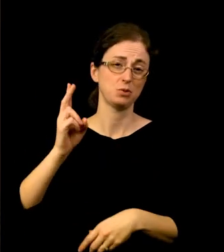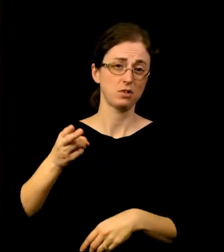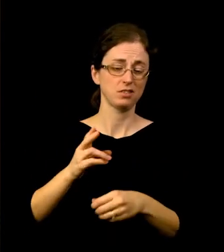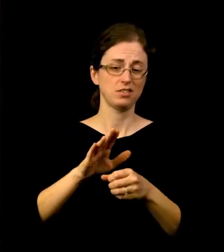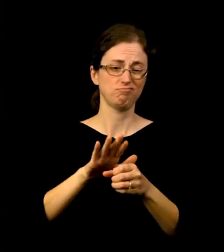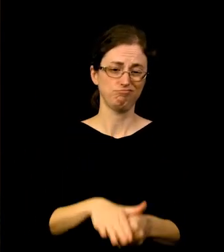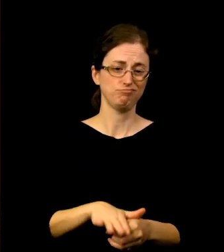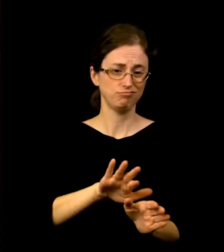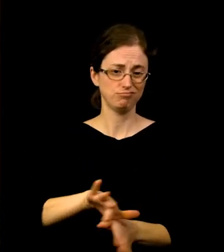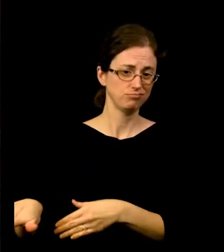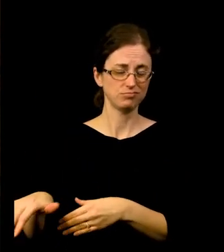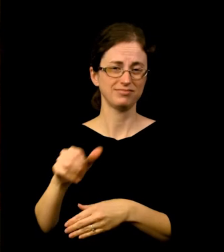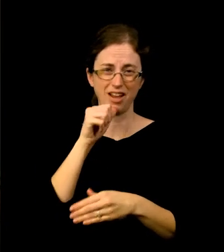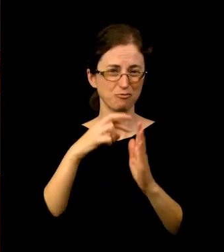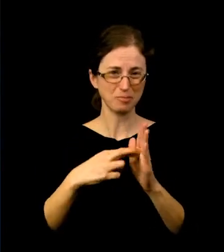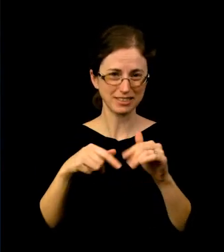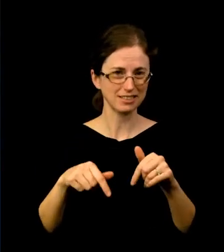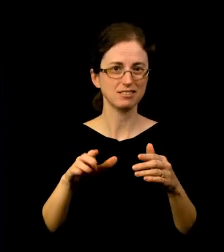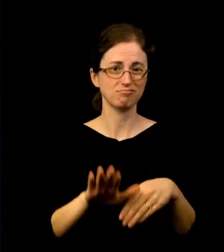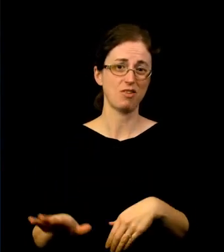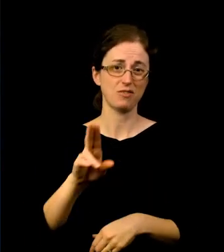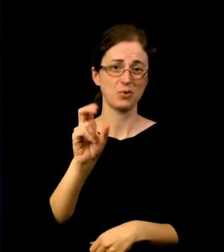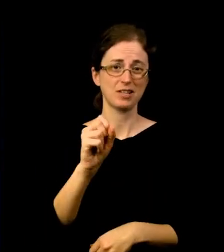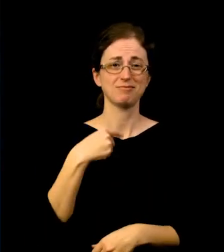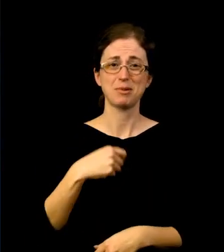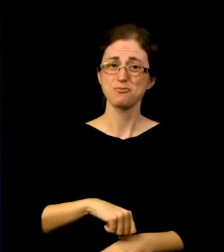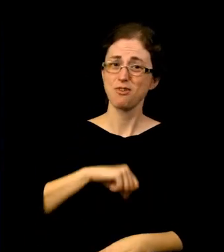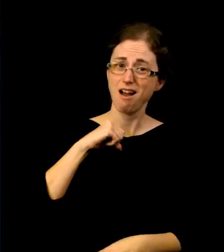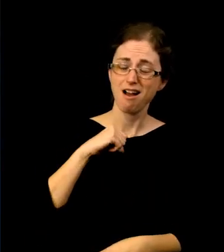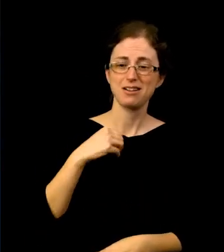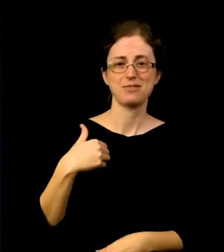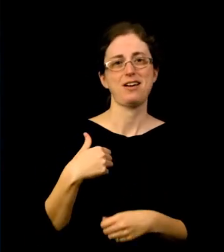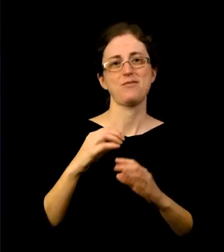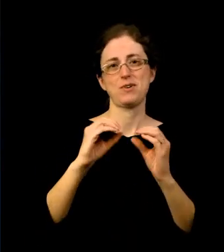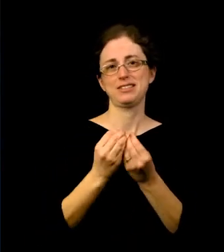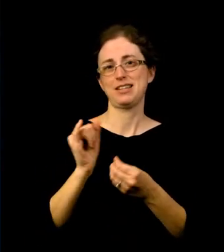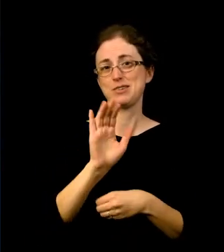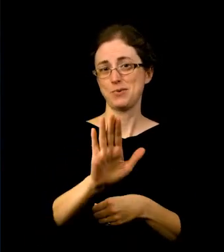Thank you for all that you do. Hello, and thank you for the opportunity to share a few words with you during your meeting.